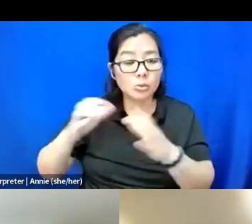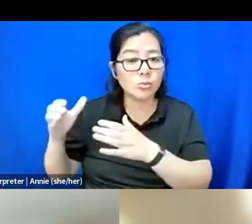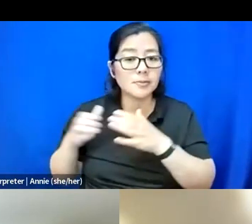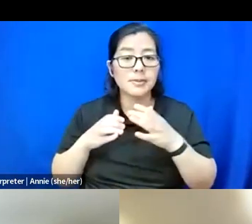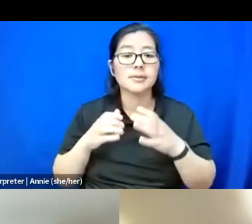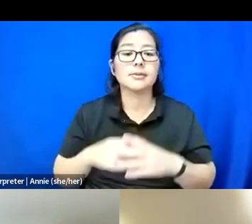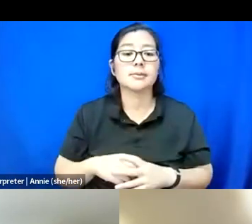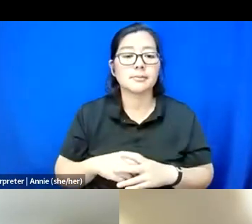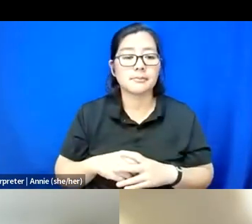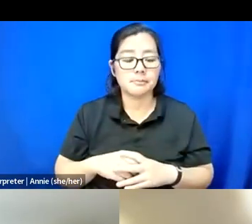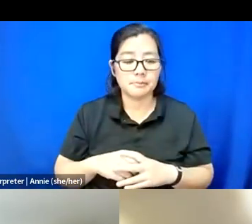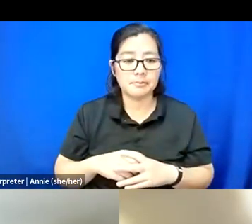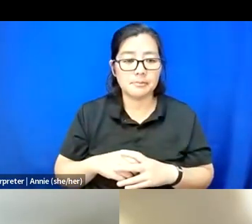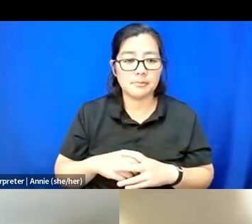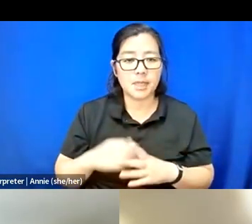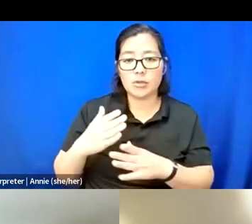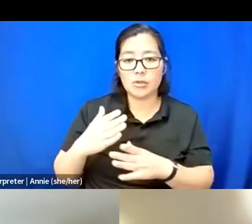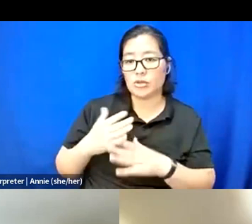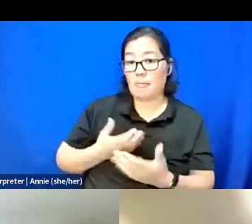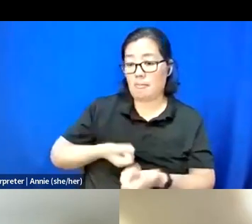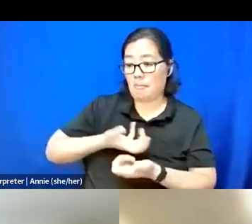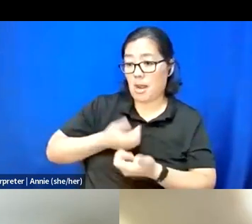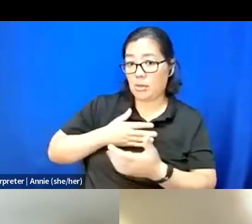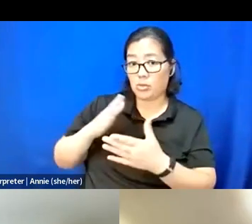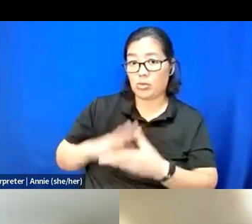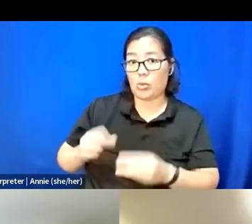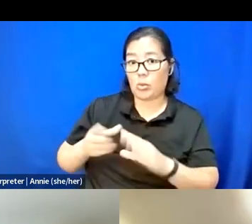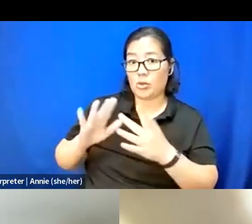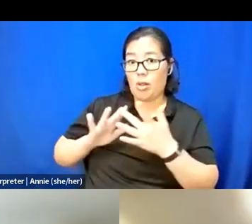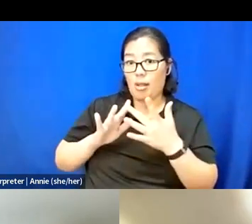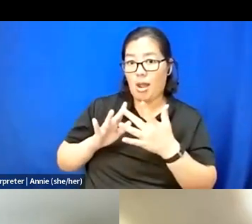A lot of -- Sharing my stories online brings me a lot of community.